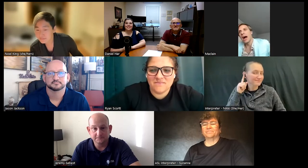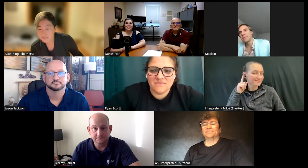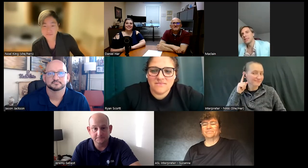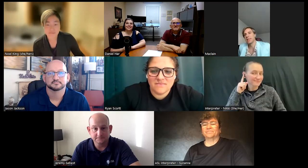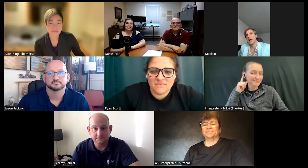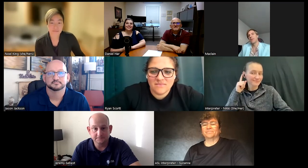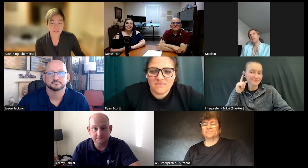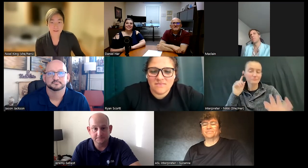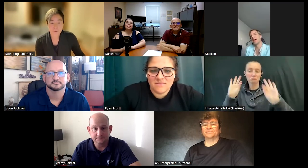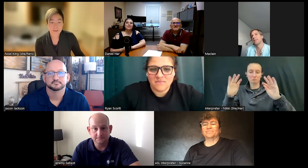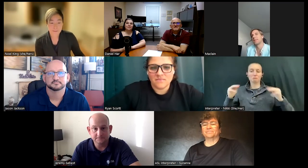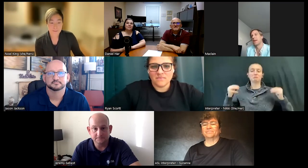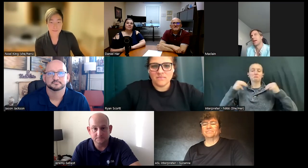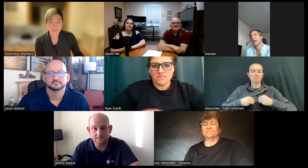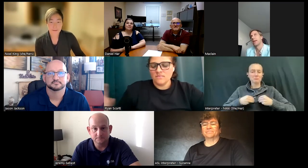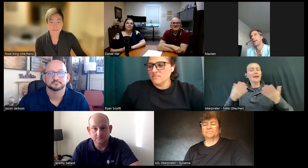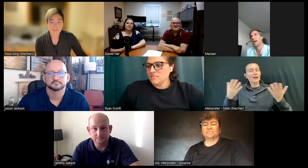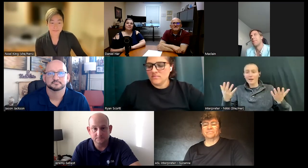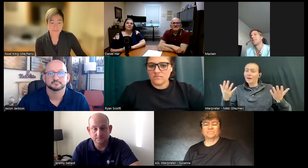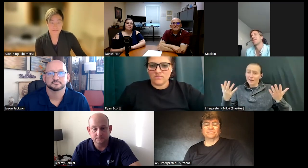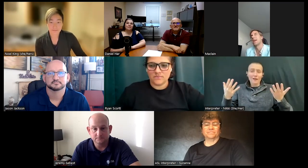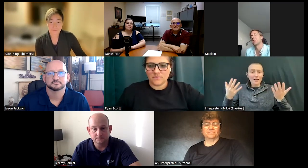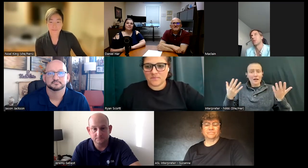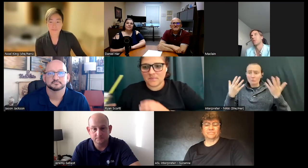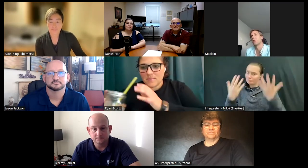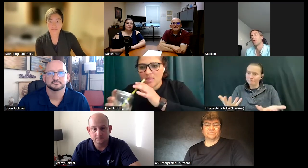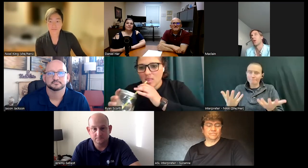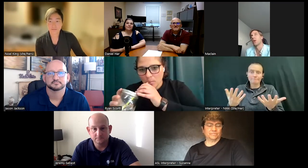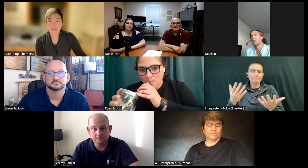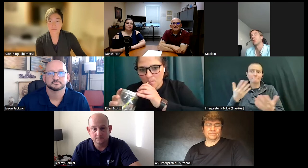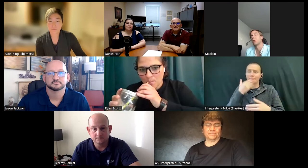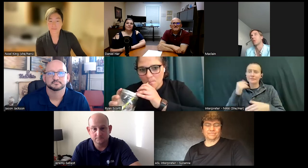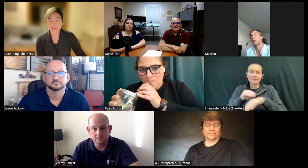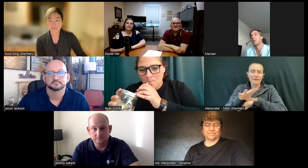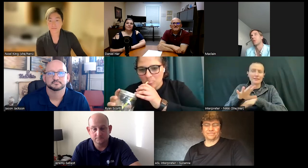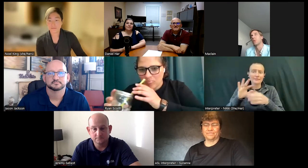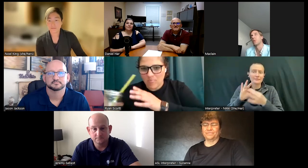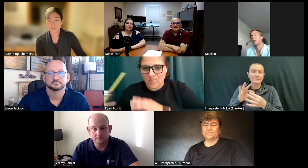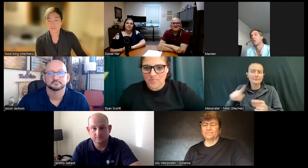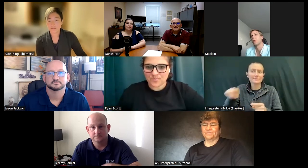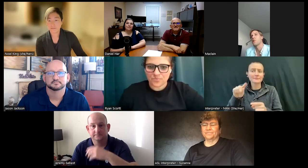I mean yeah I think the best uh best advice for people